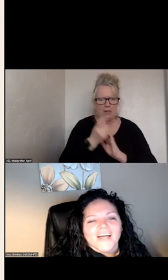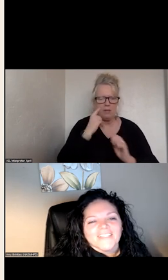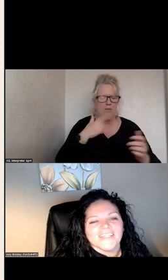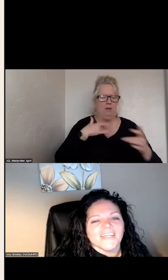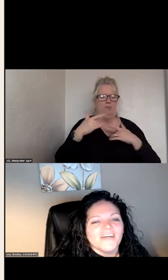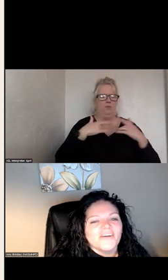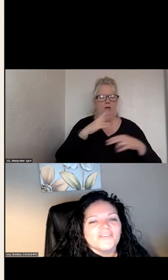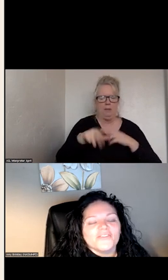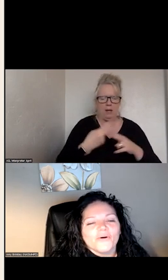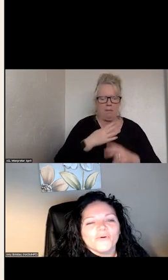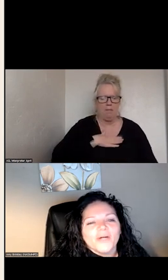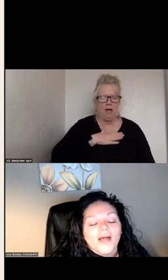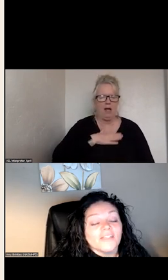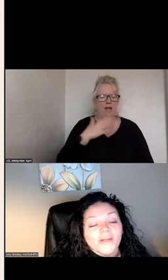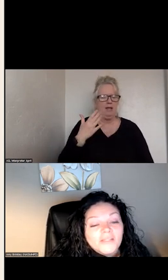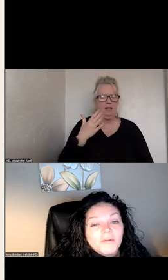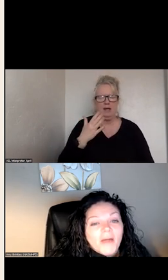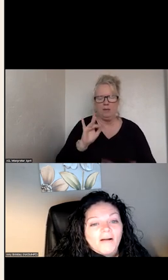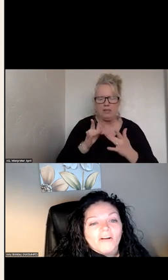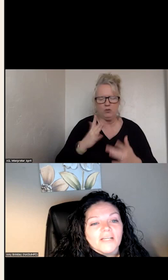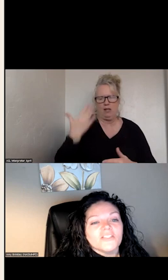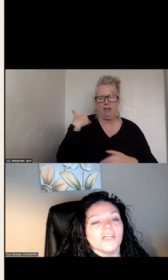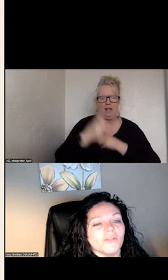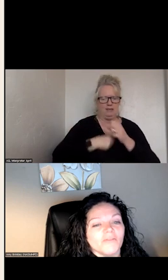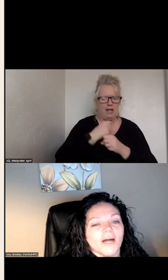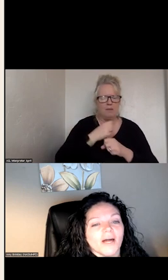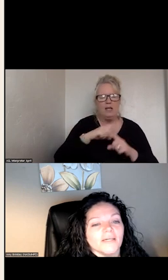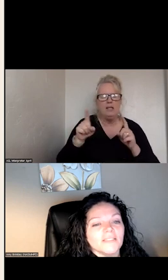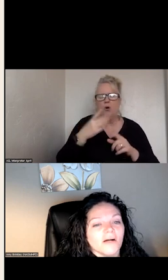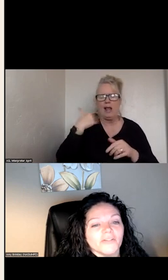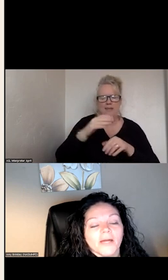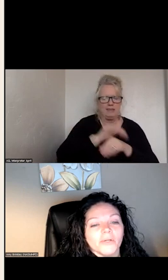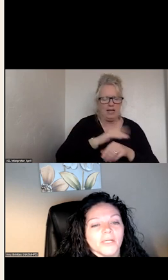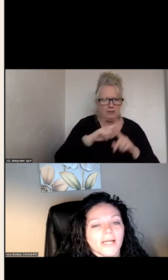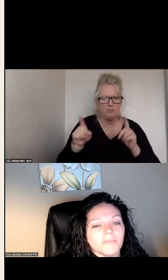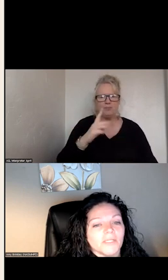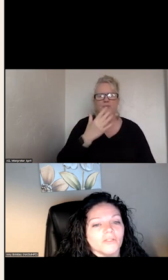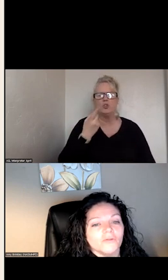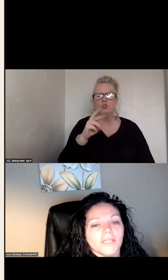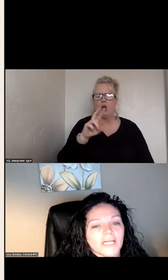LASTING. IT IS GREAT TO BE BACK ON CRISIS JAM WITH YOU GUYS. DOCTOR HEPBURN ASKED ME TO DO THE